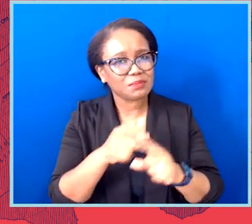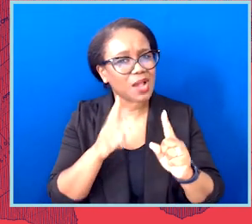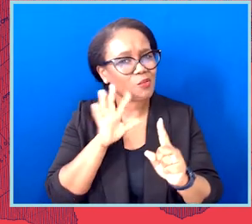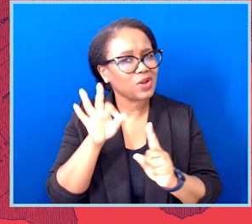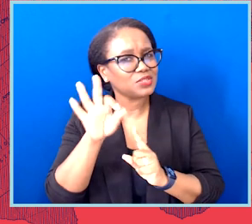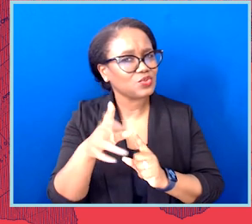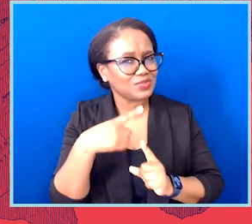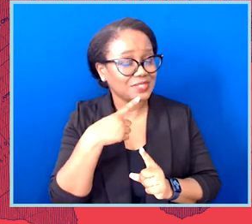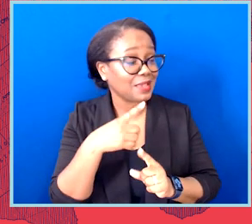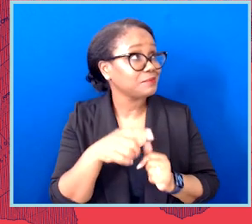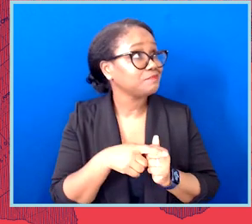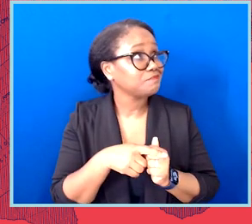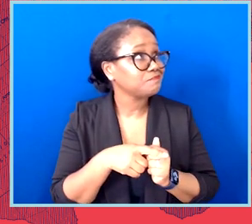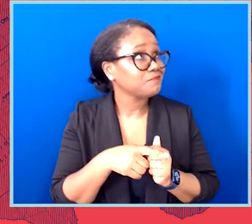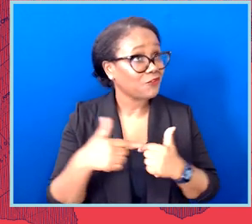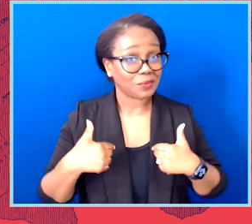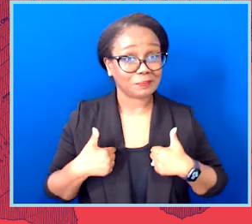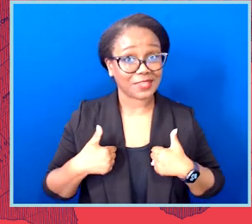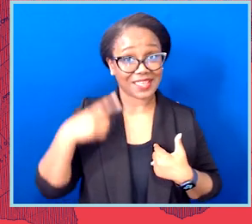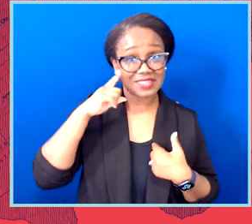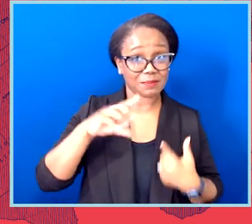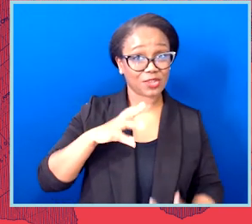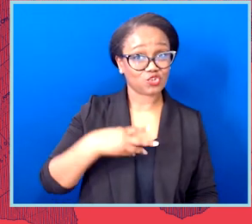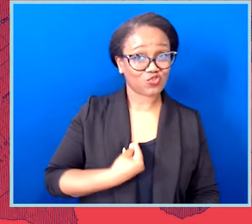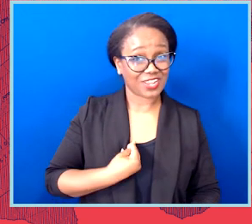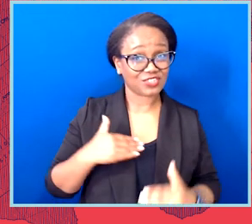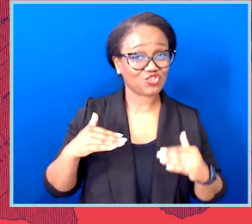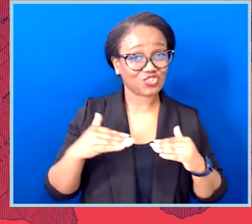justice, I feel like my gut gets twisted in knots.